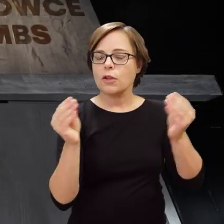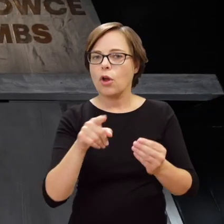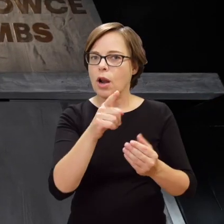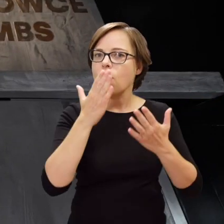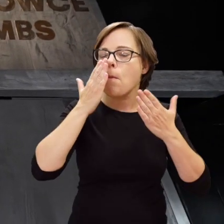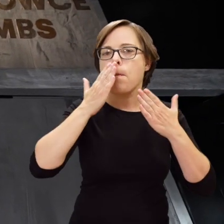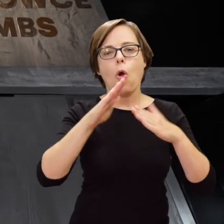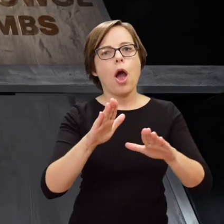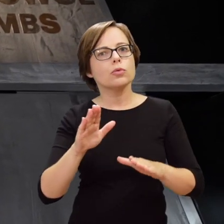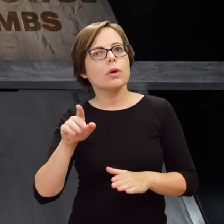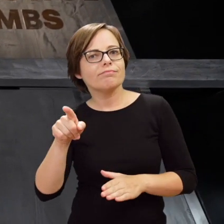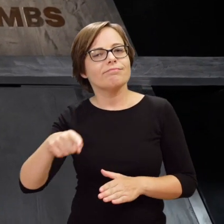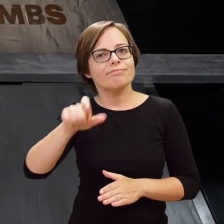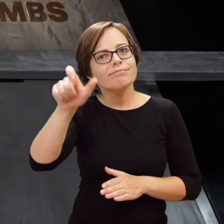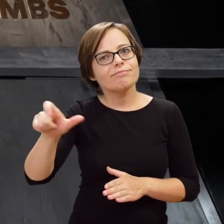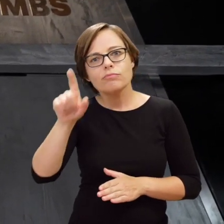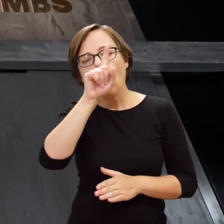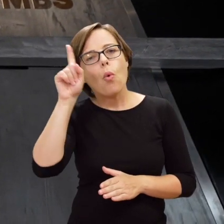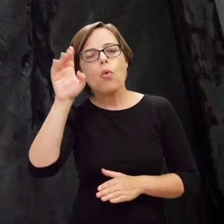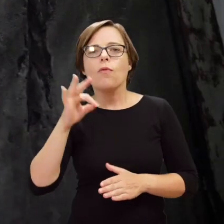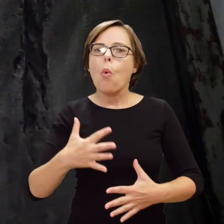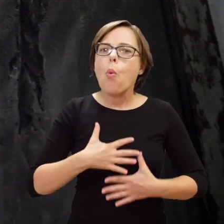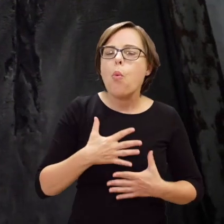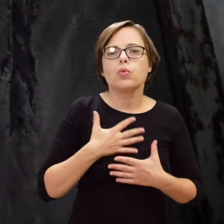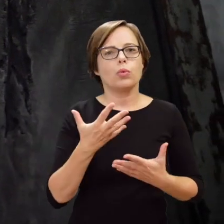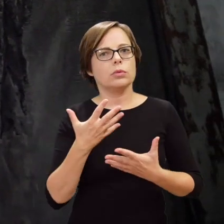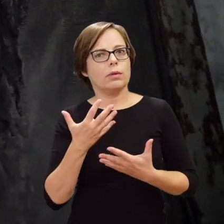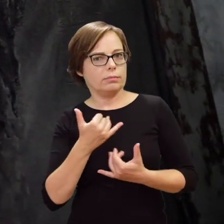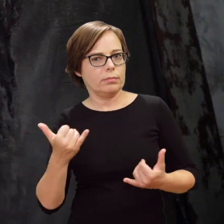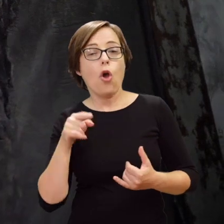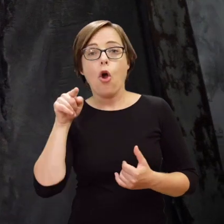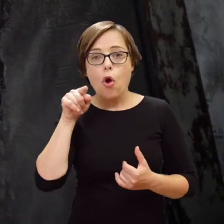of the exhibition, also conveying some of our protagonists’ emotions and experiences.